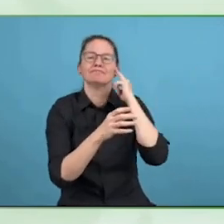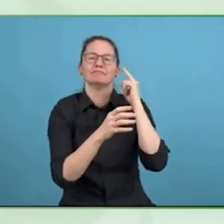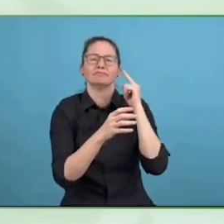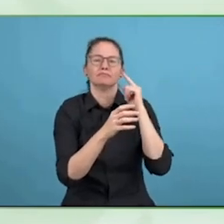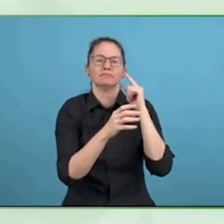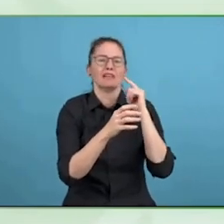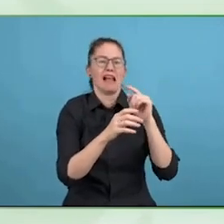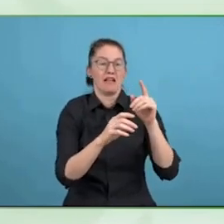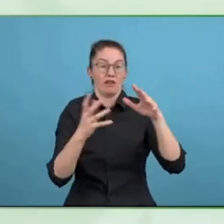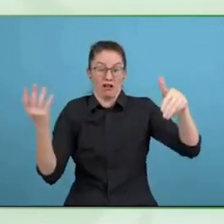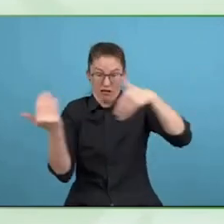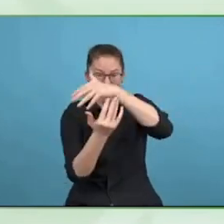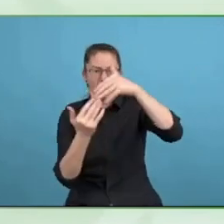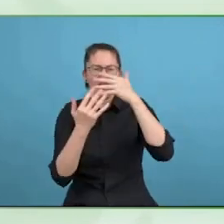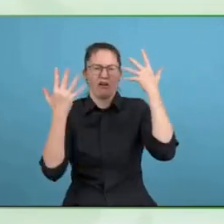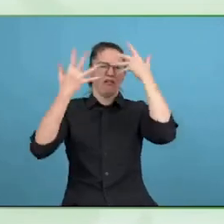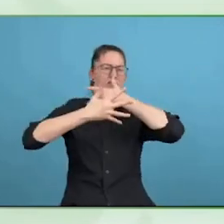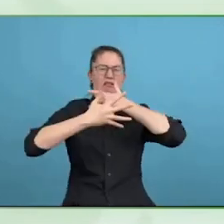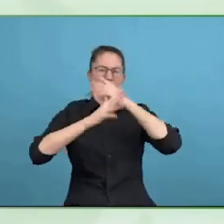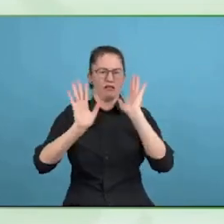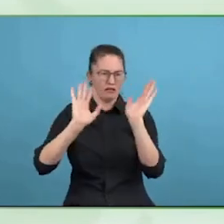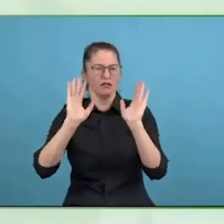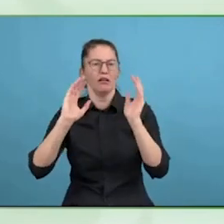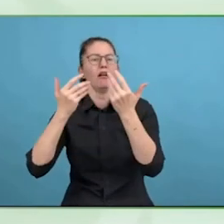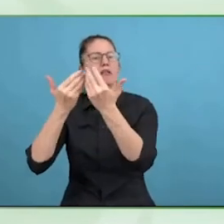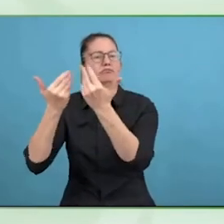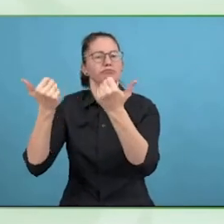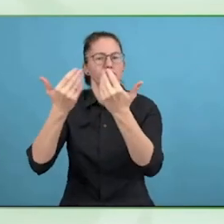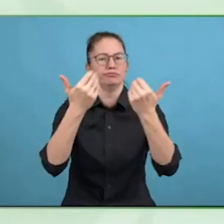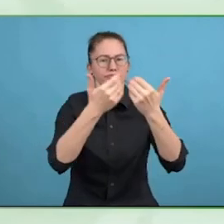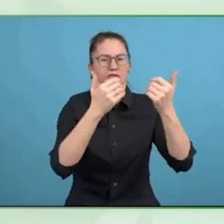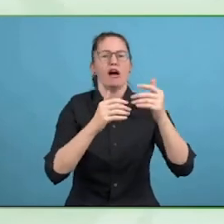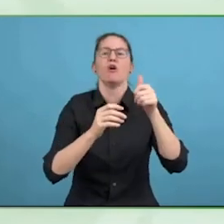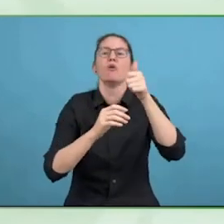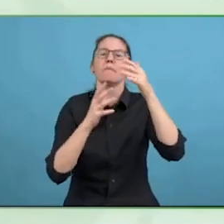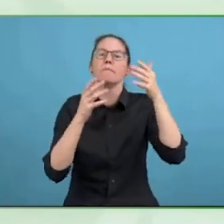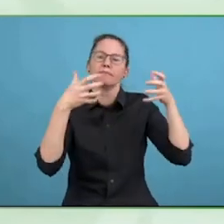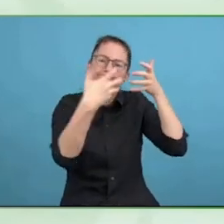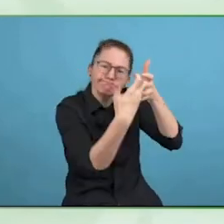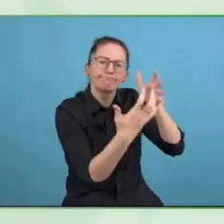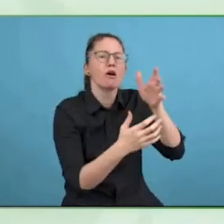And what was culture change and to do with customers and of course